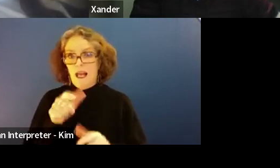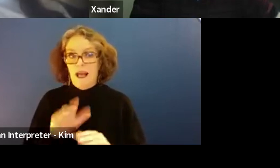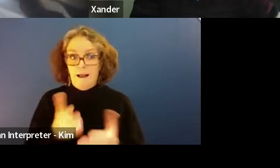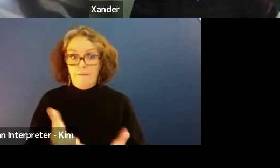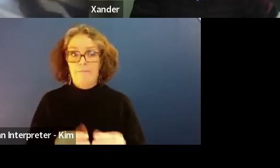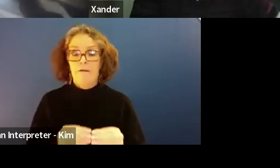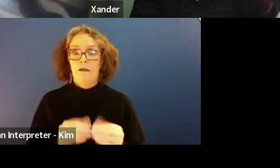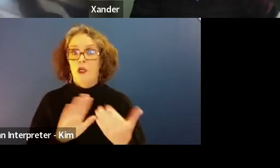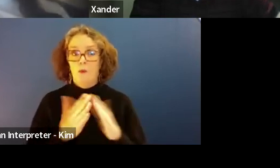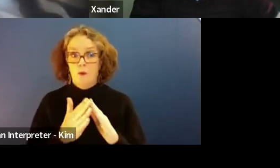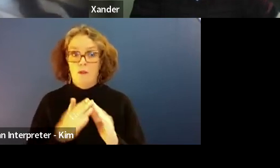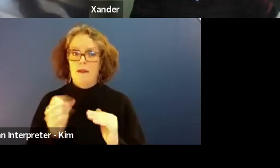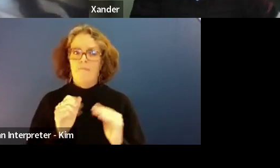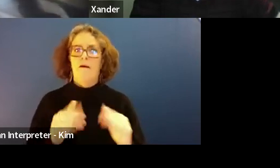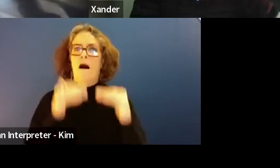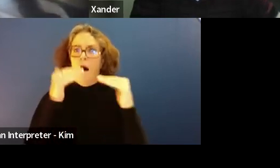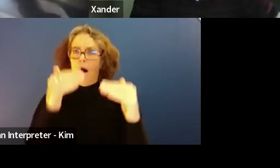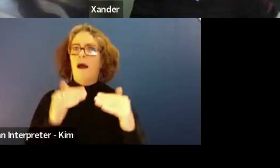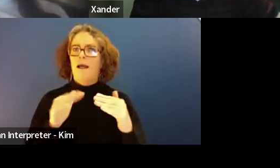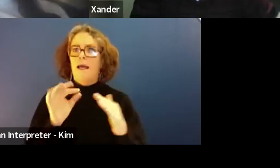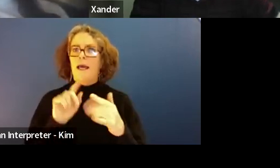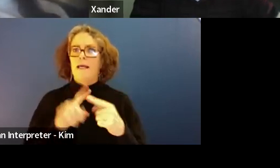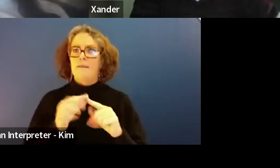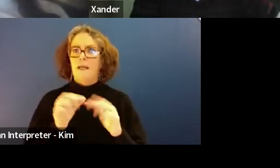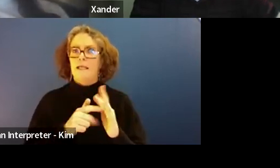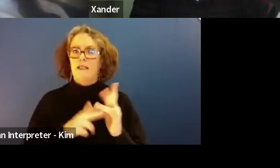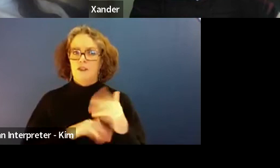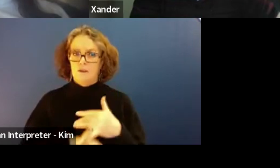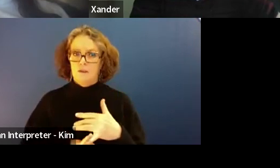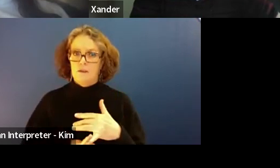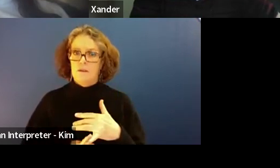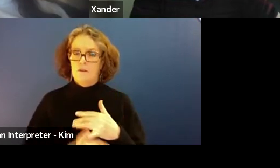We asked today that we are over respectful of one another, and we are inclusive.